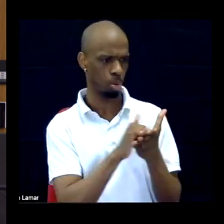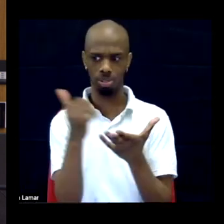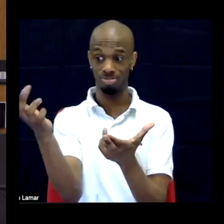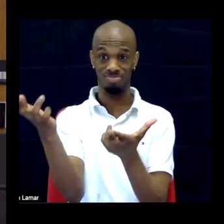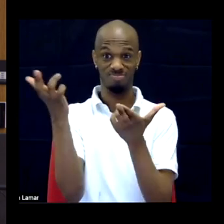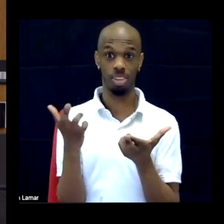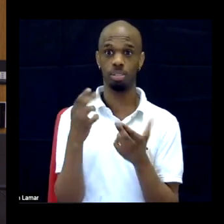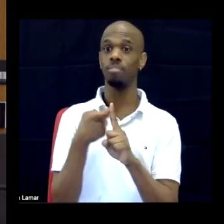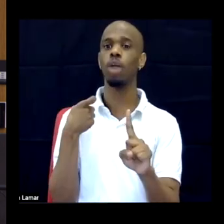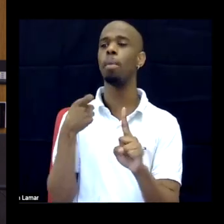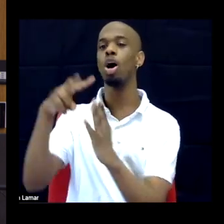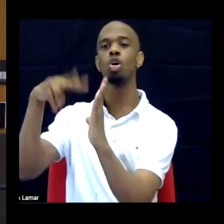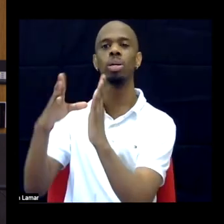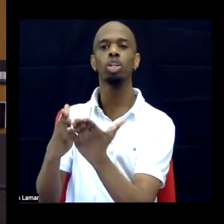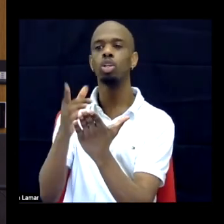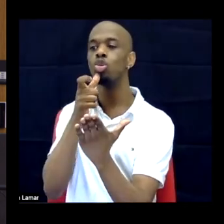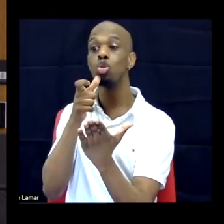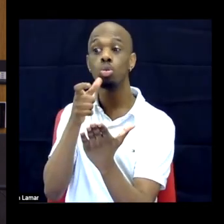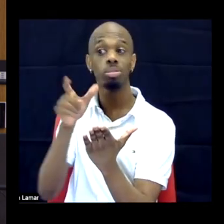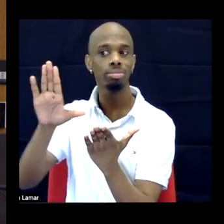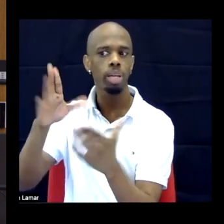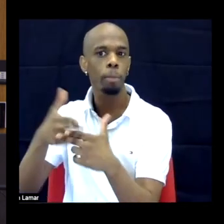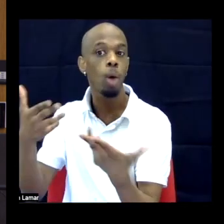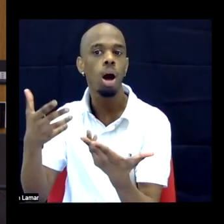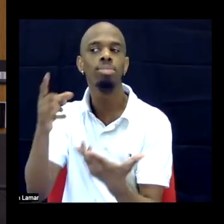readers, so anonymous reader, whoever you are, thank you.